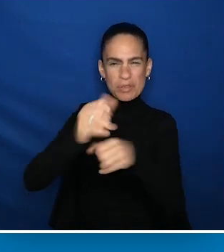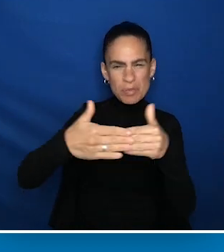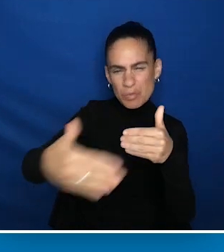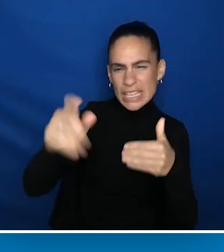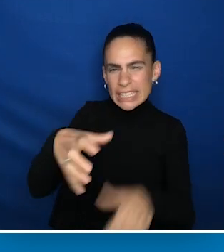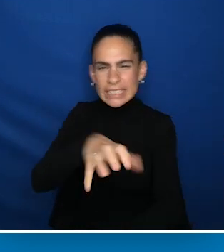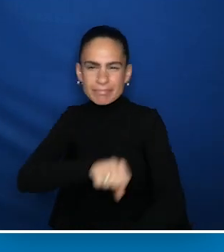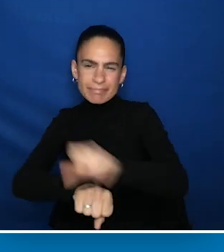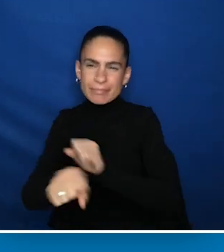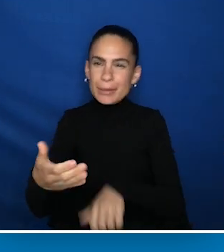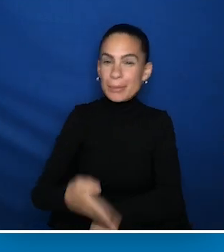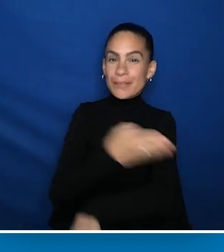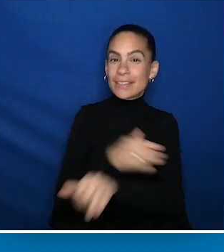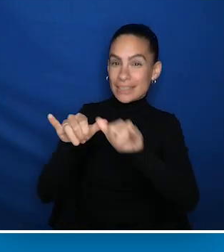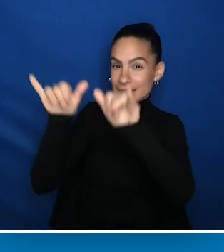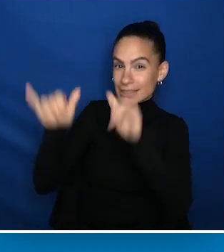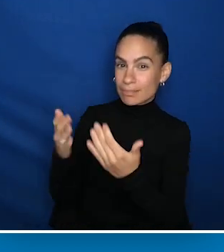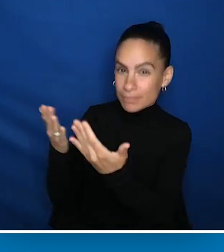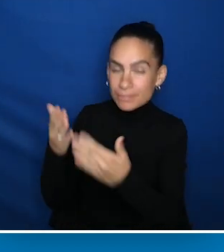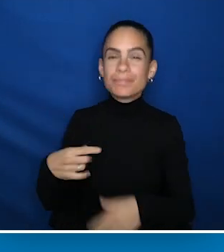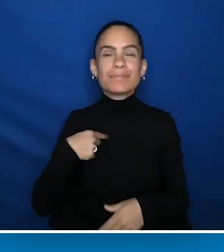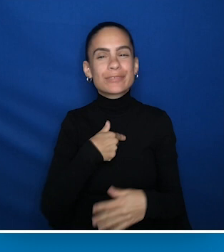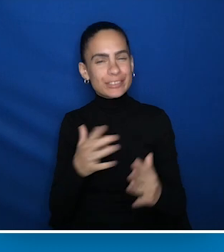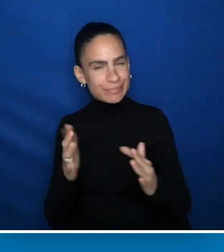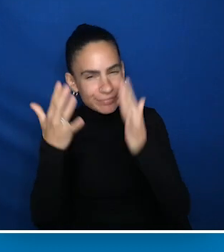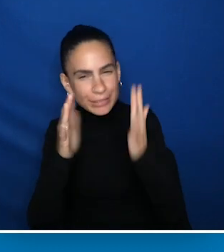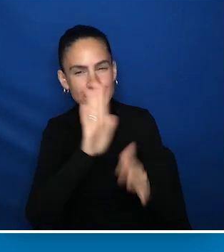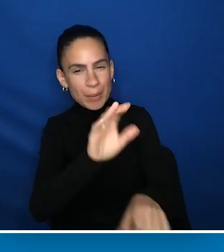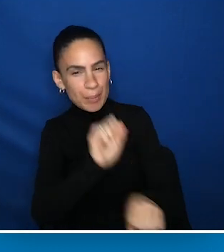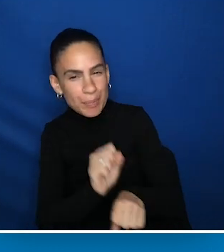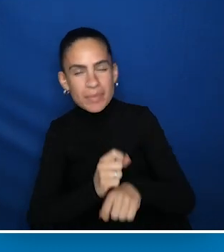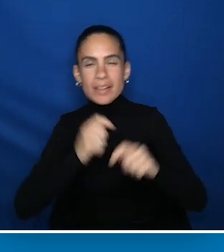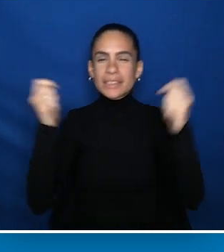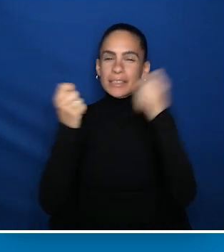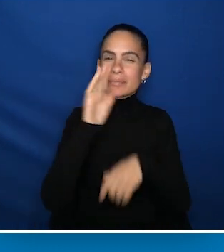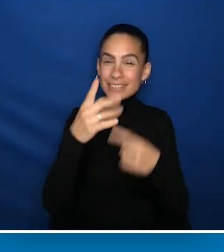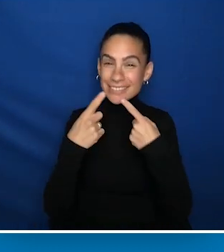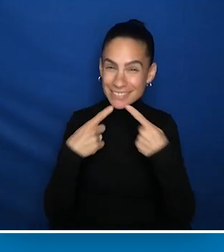to make improvements in today's system. We acknowledge your work and celebrate your success.